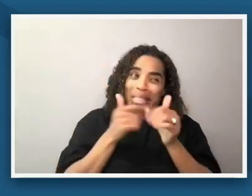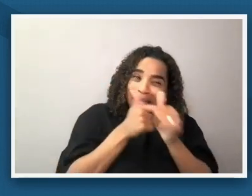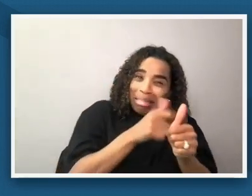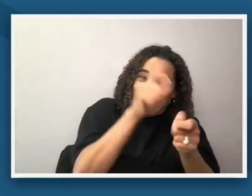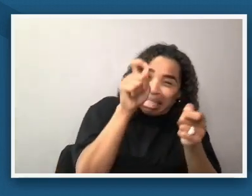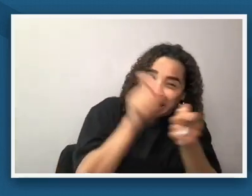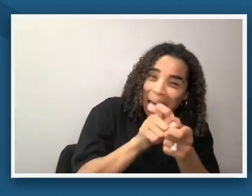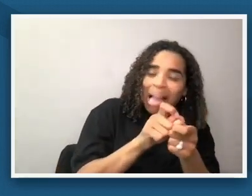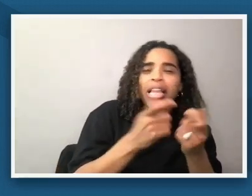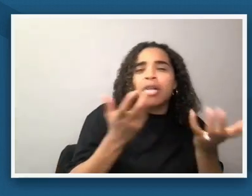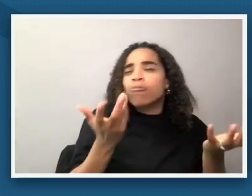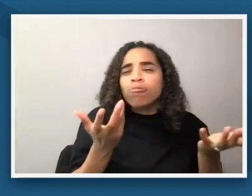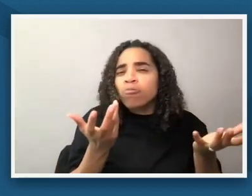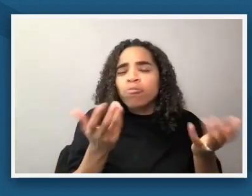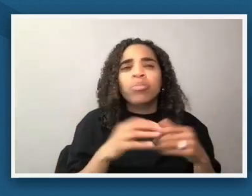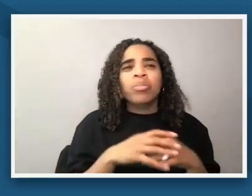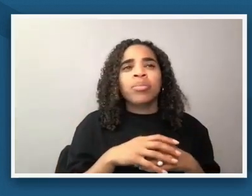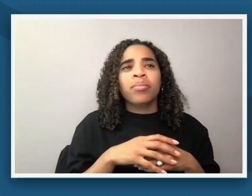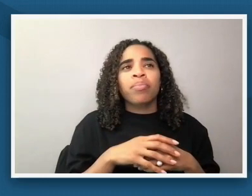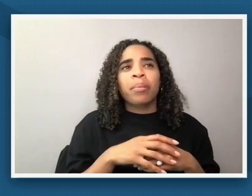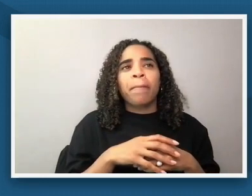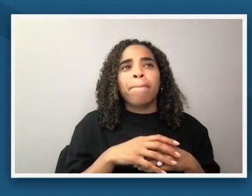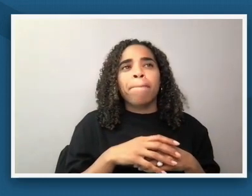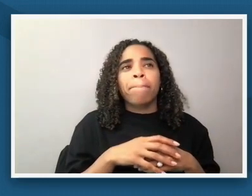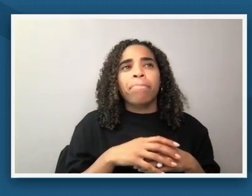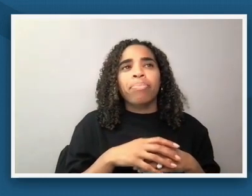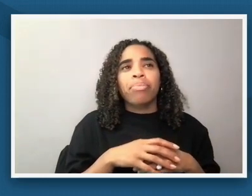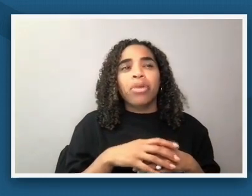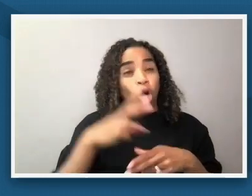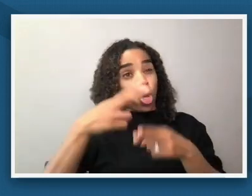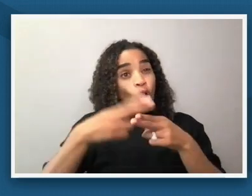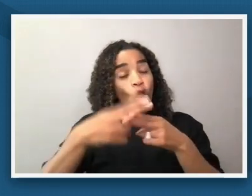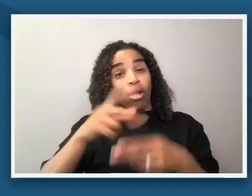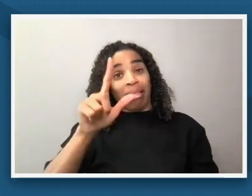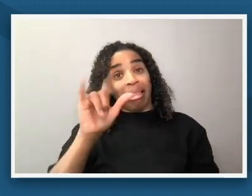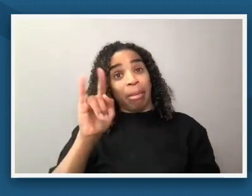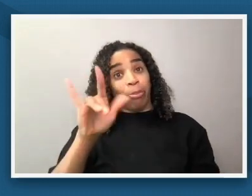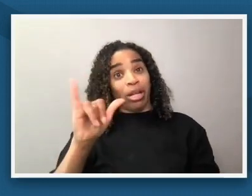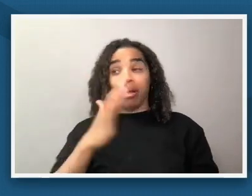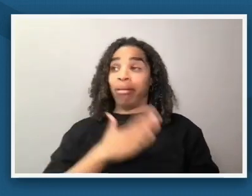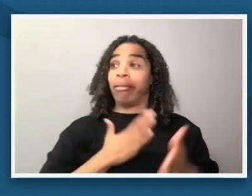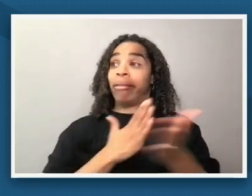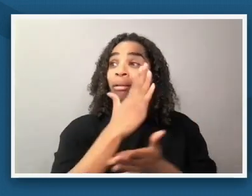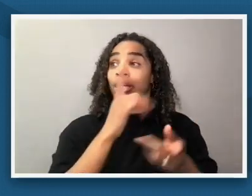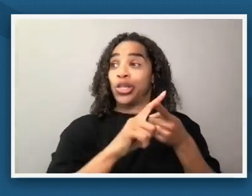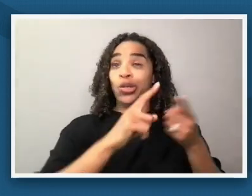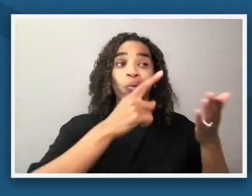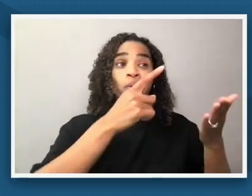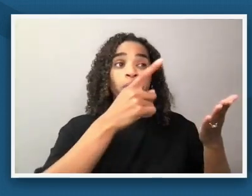about it as liberty um but